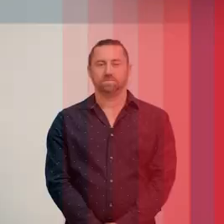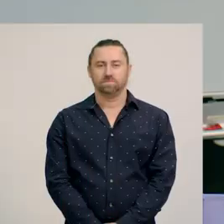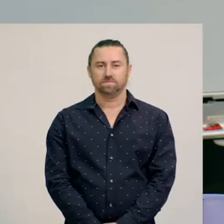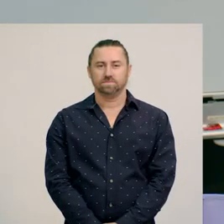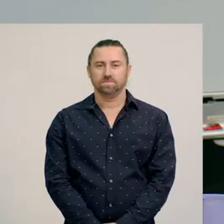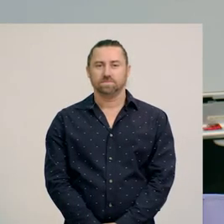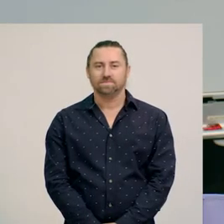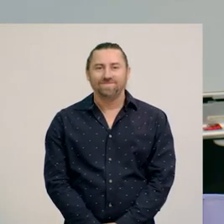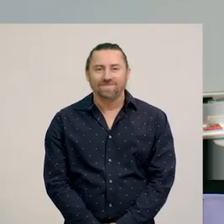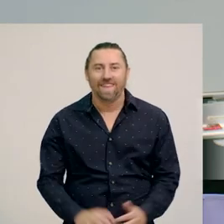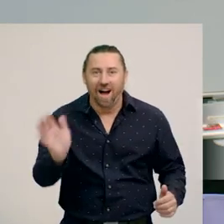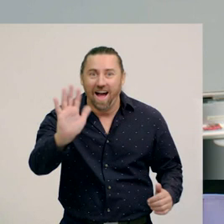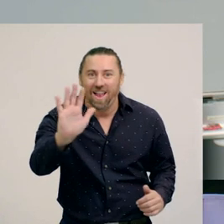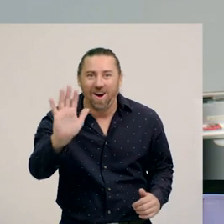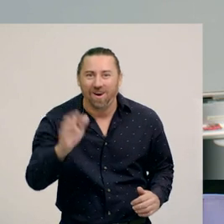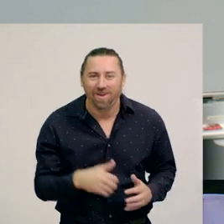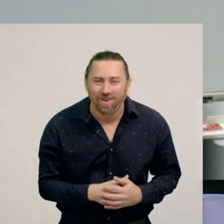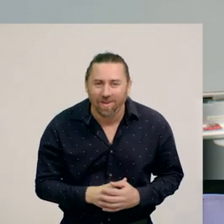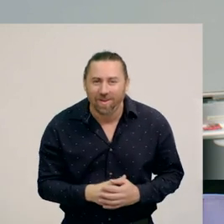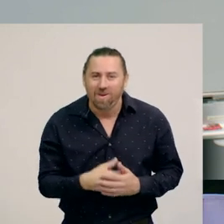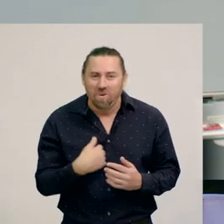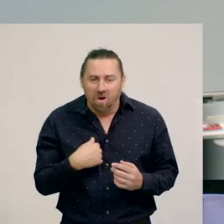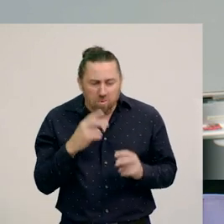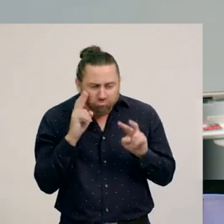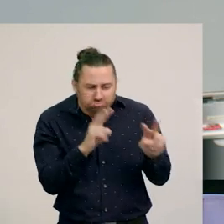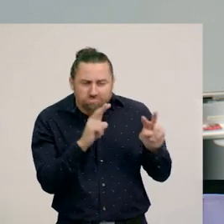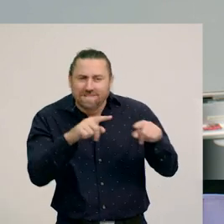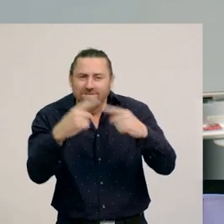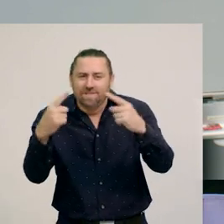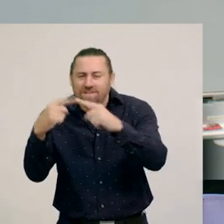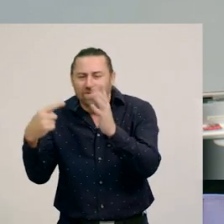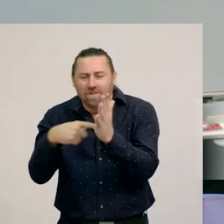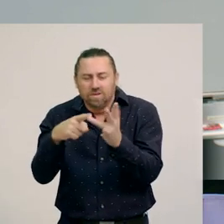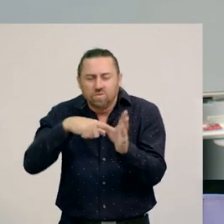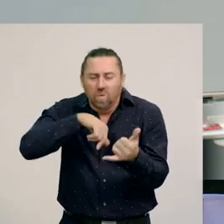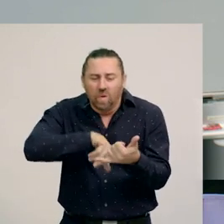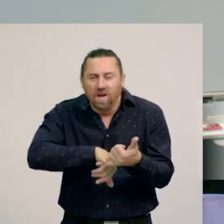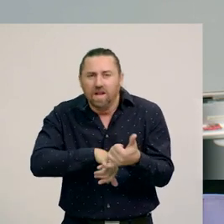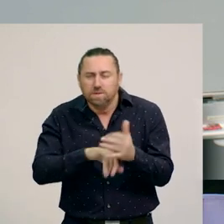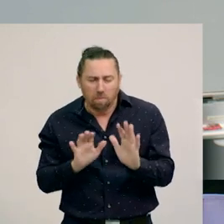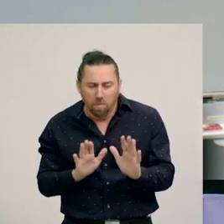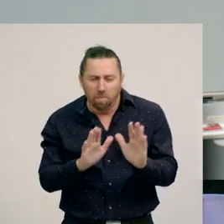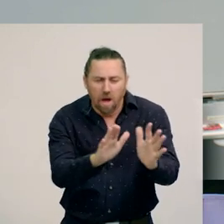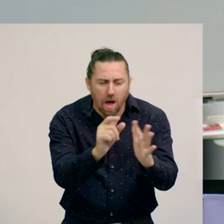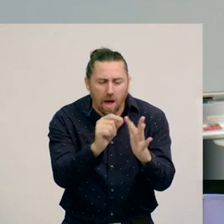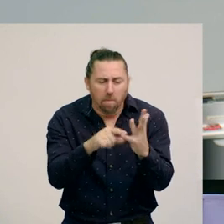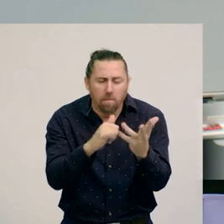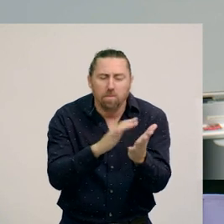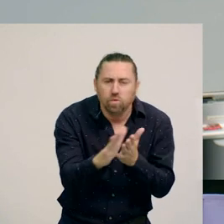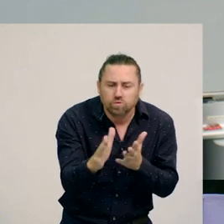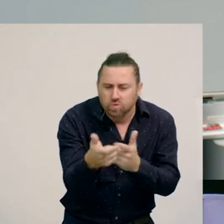Hi. We've been looking at toys that work with a push or a pull or a twist.